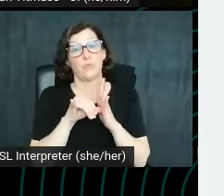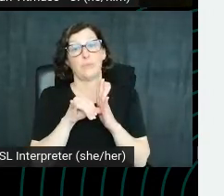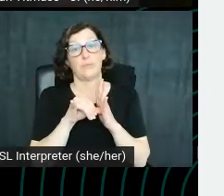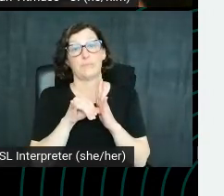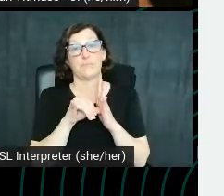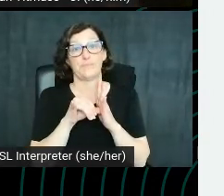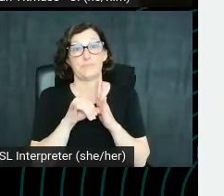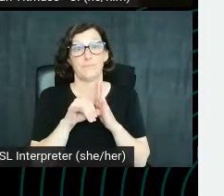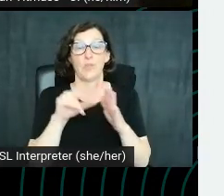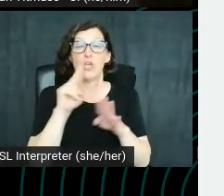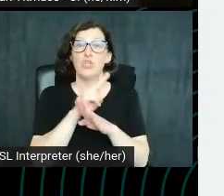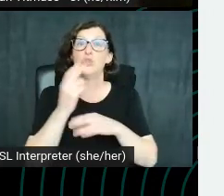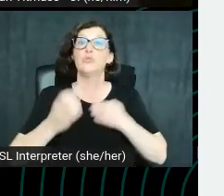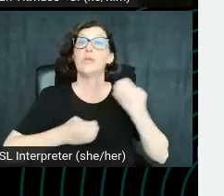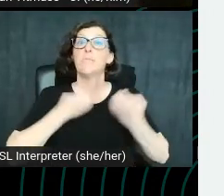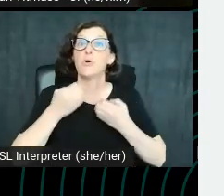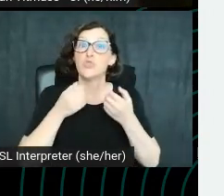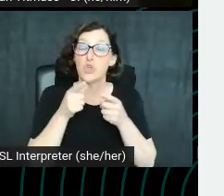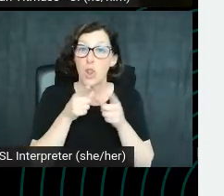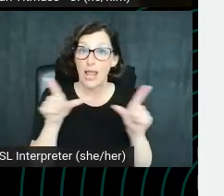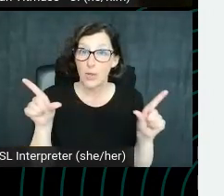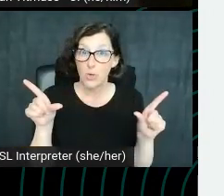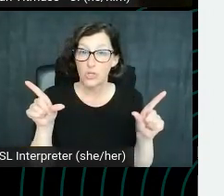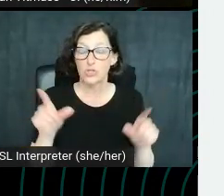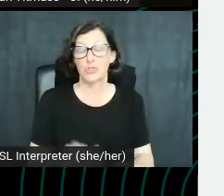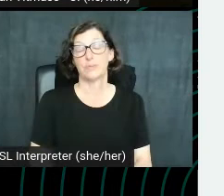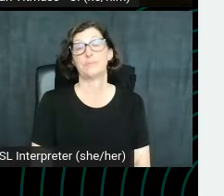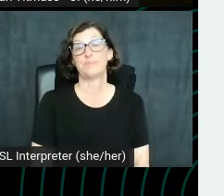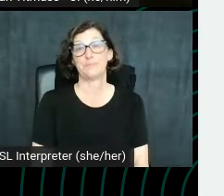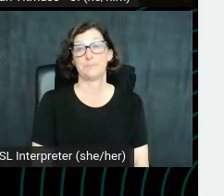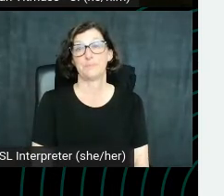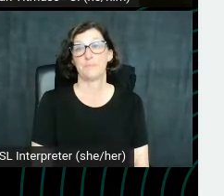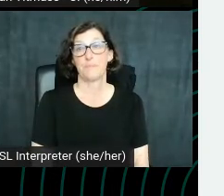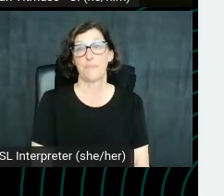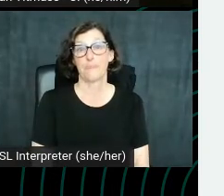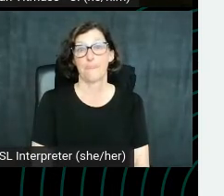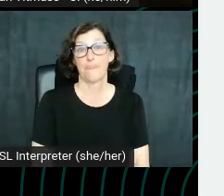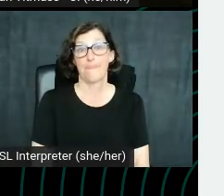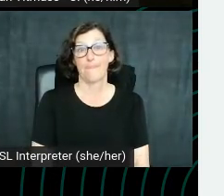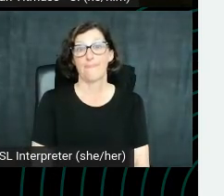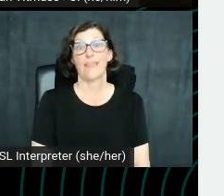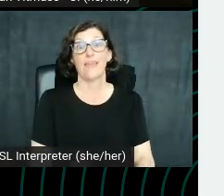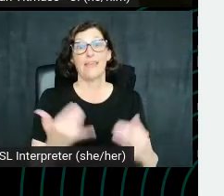Use emotional language, but now you can learn Italian in four hours.